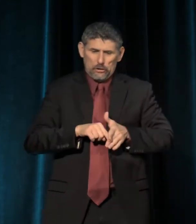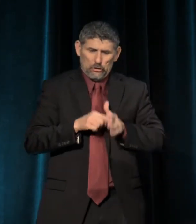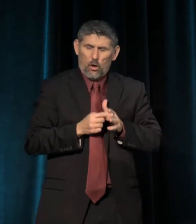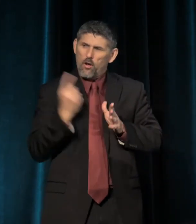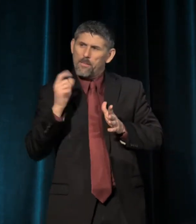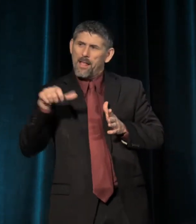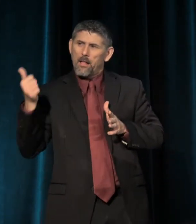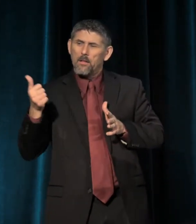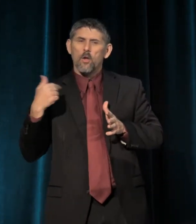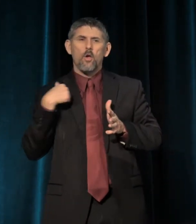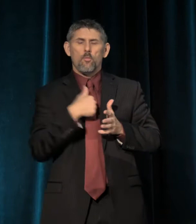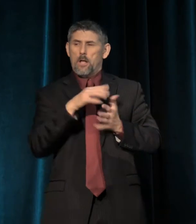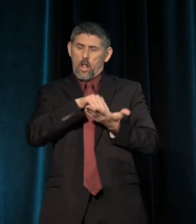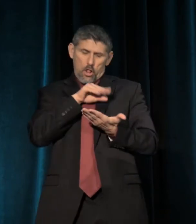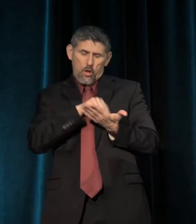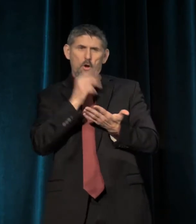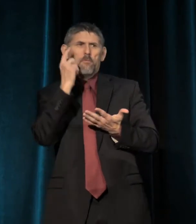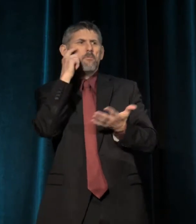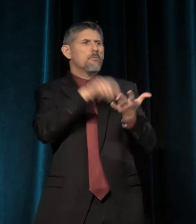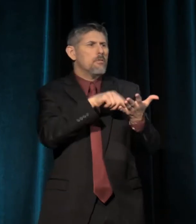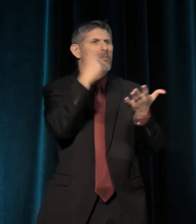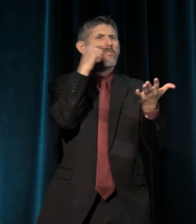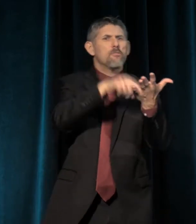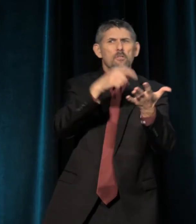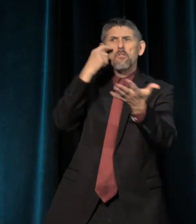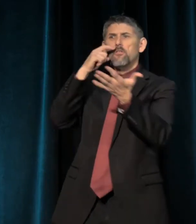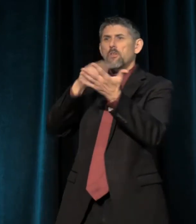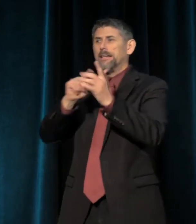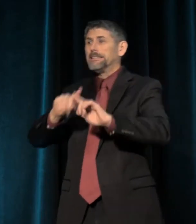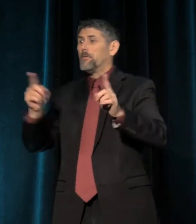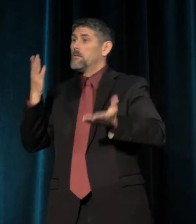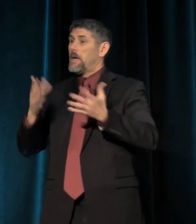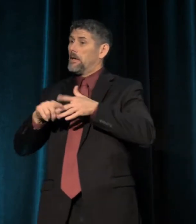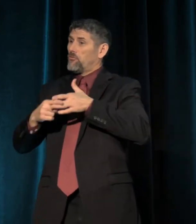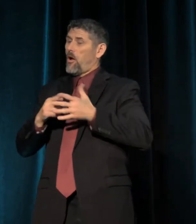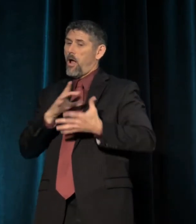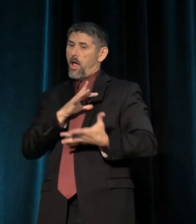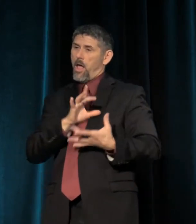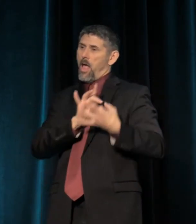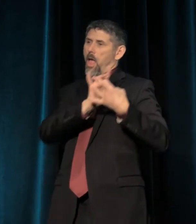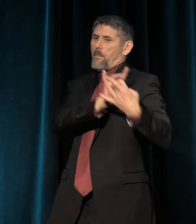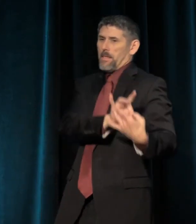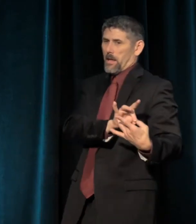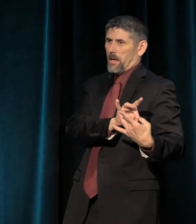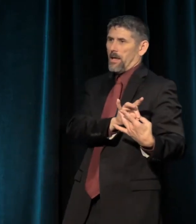Learning to see difference might be the beginning of empathy which produces the possibility of community.